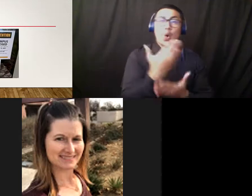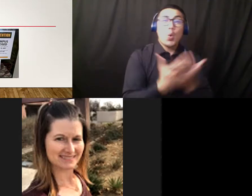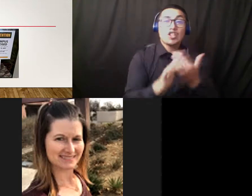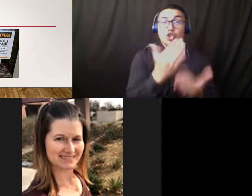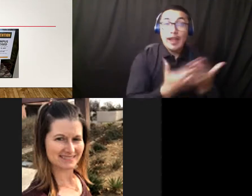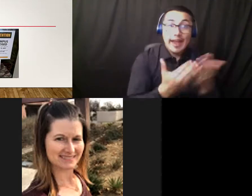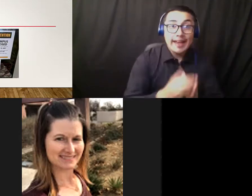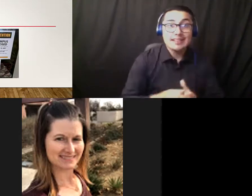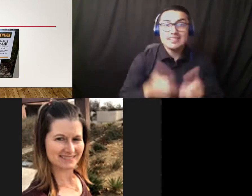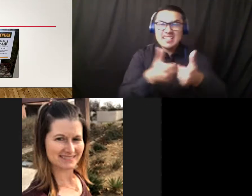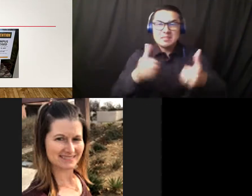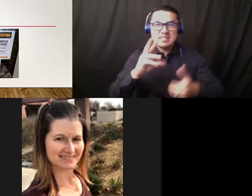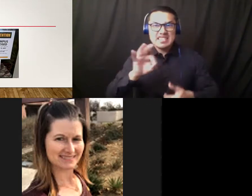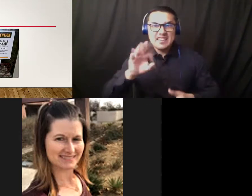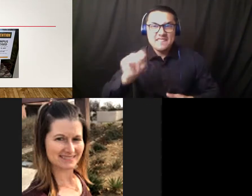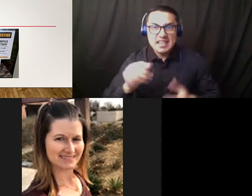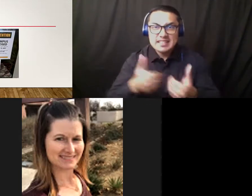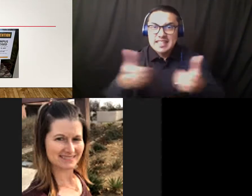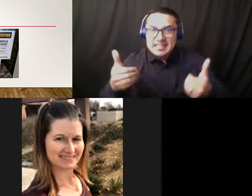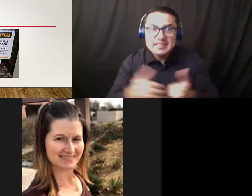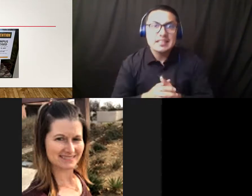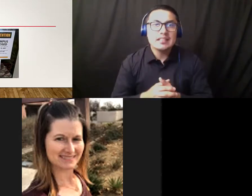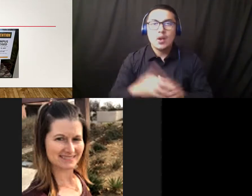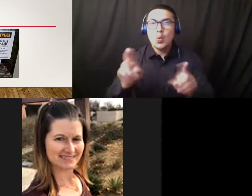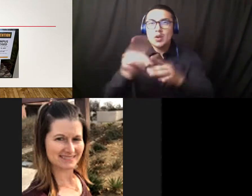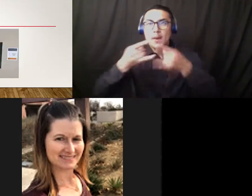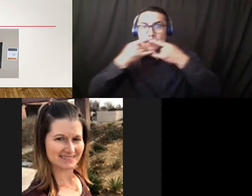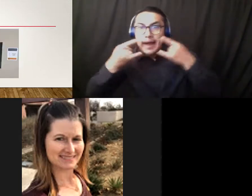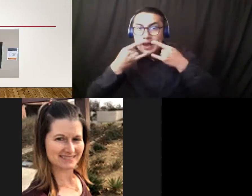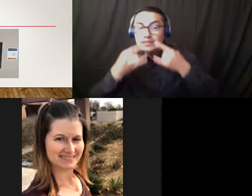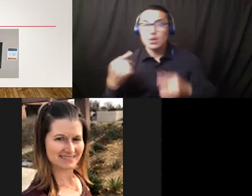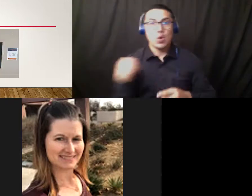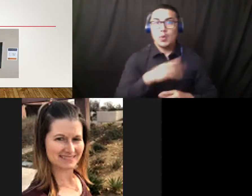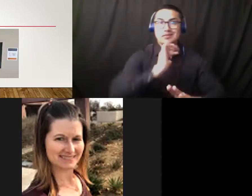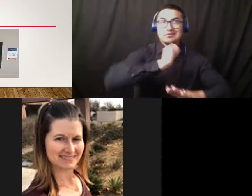also to check out where we needed entry and exit signs.